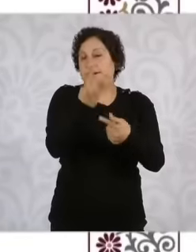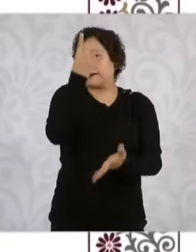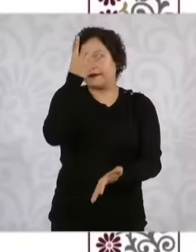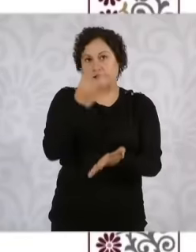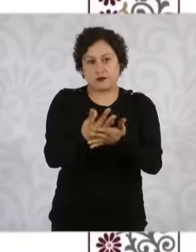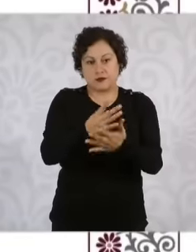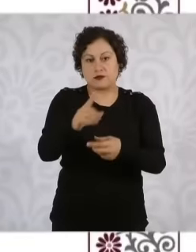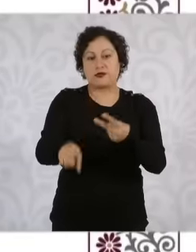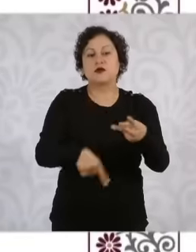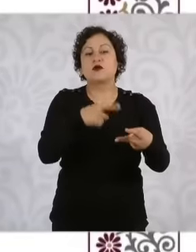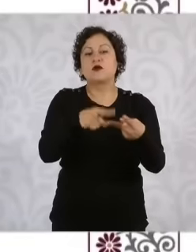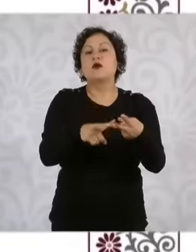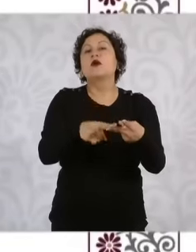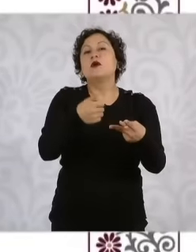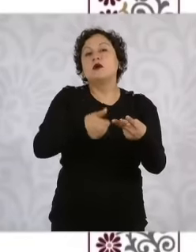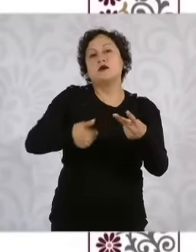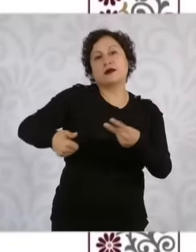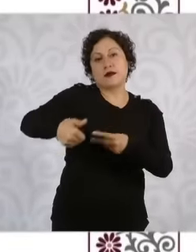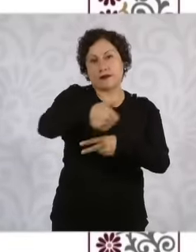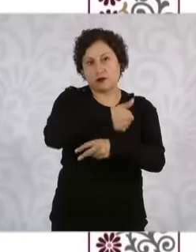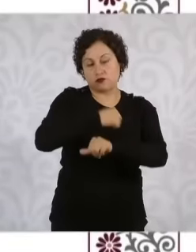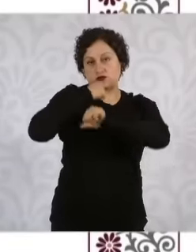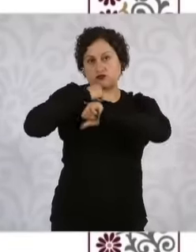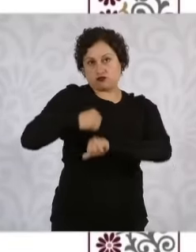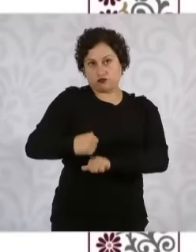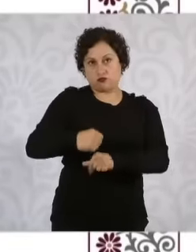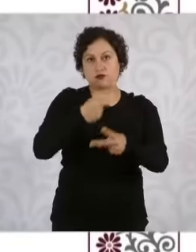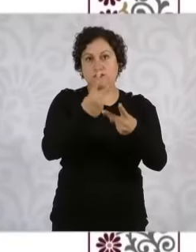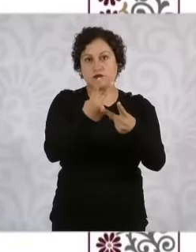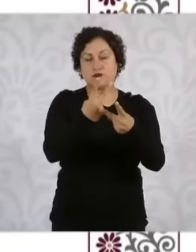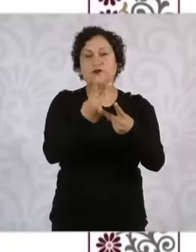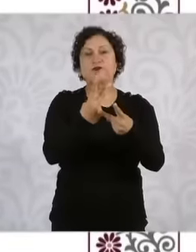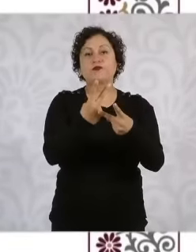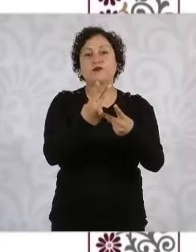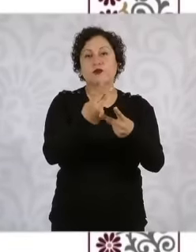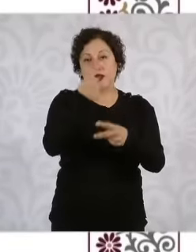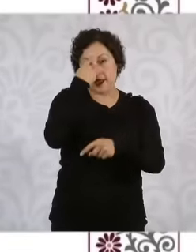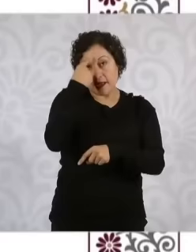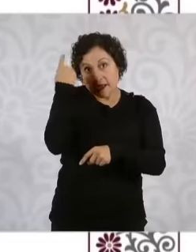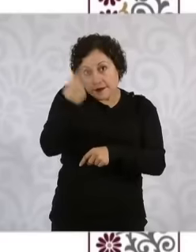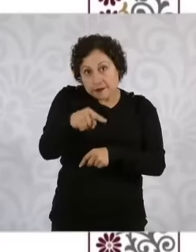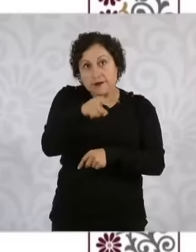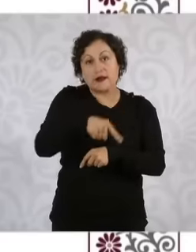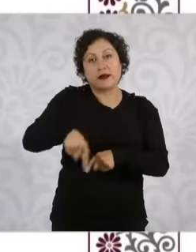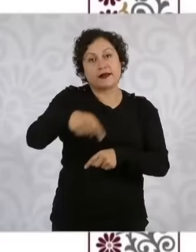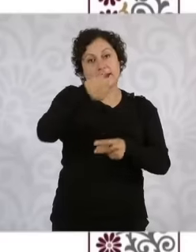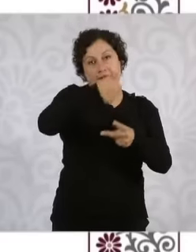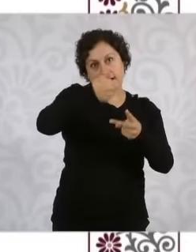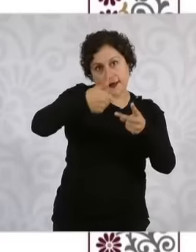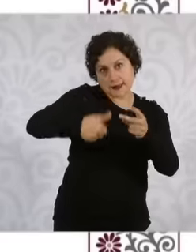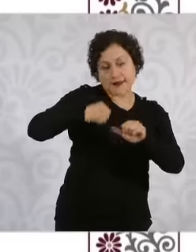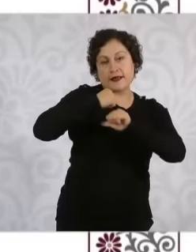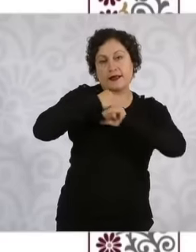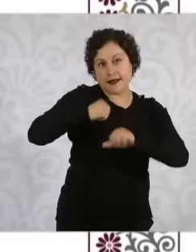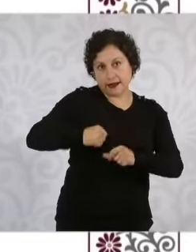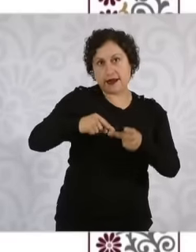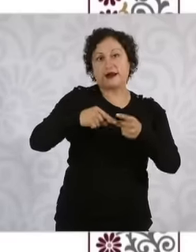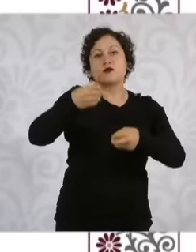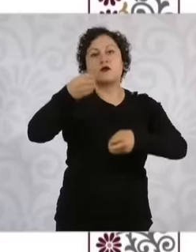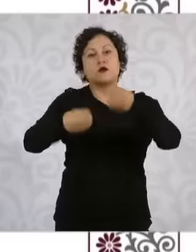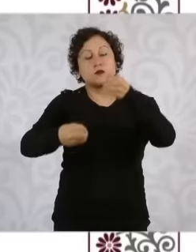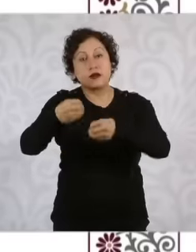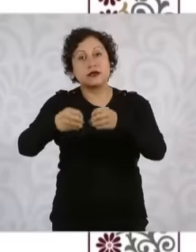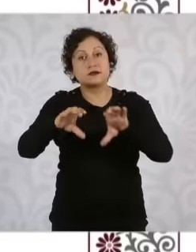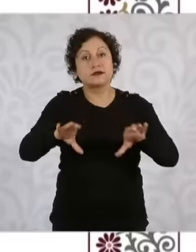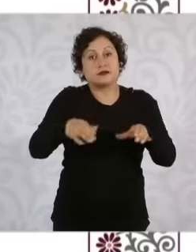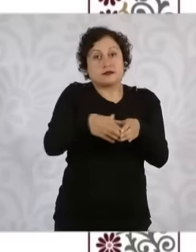of the court of judicial discipline and two for each position to collegiate circuit magistrates